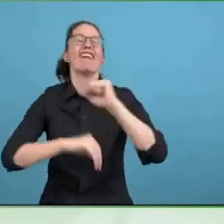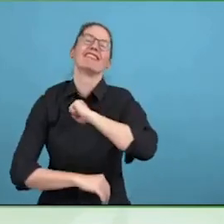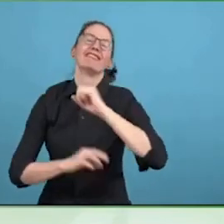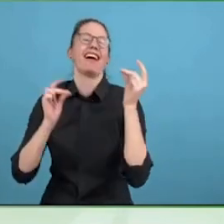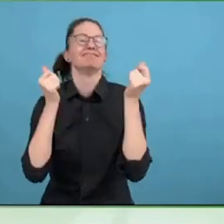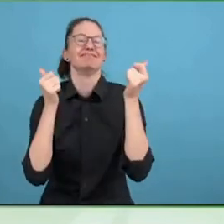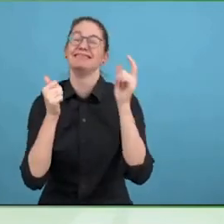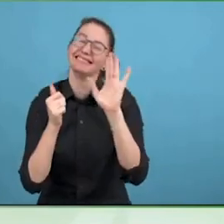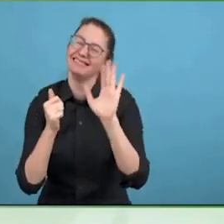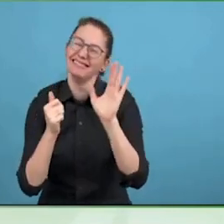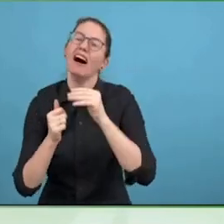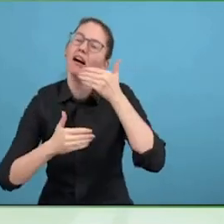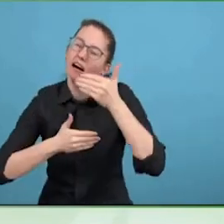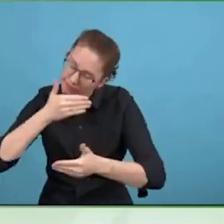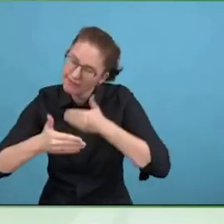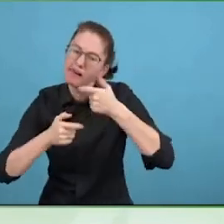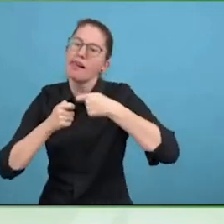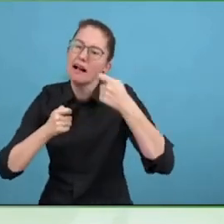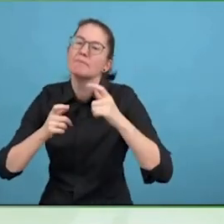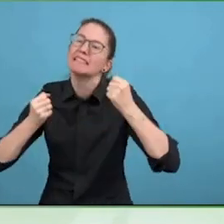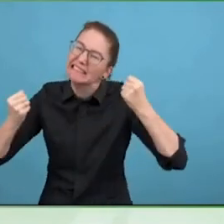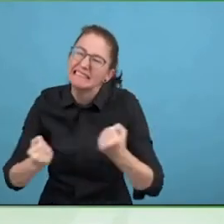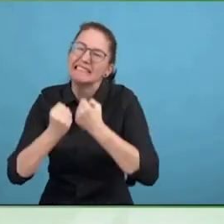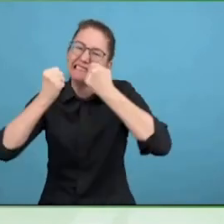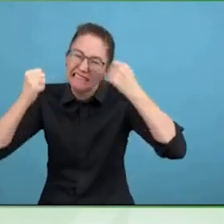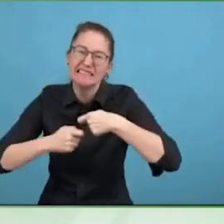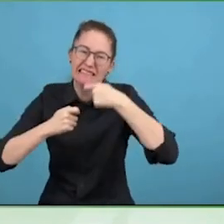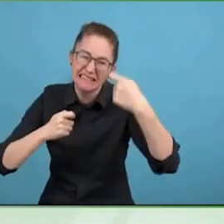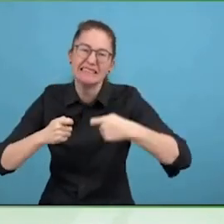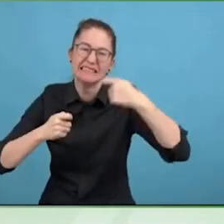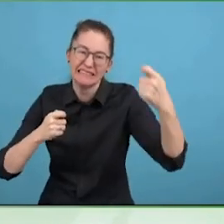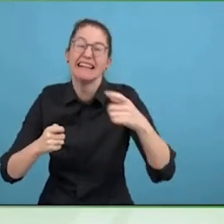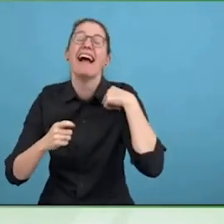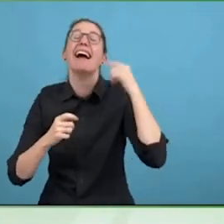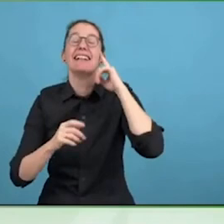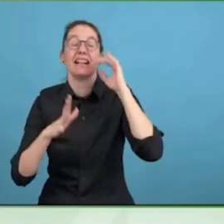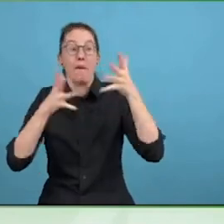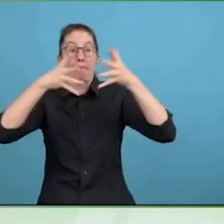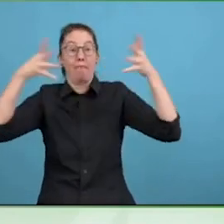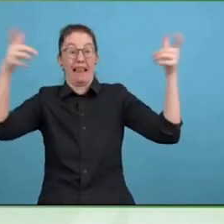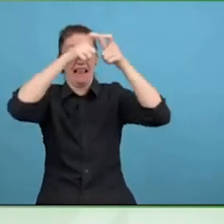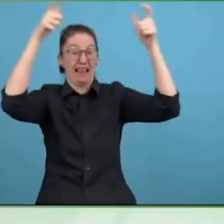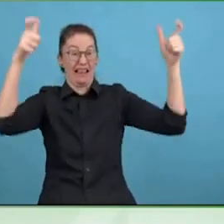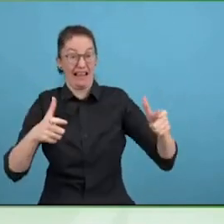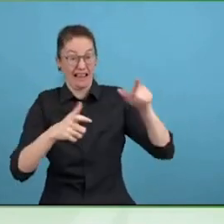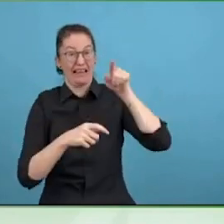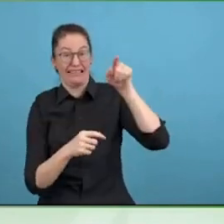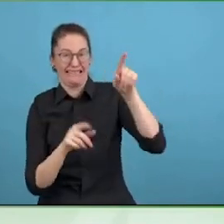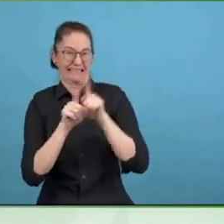like this, that is why we partner with Valuable 500, ILO, Business